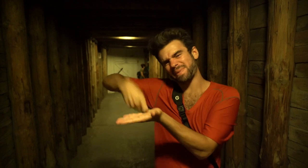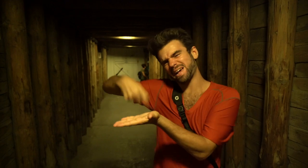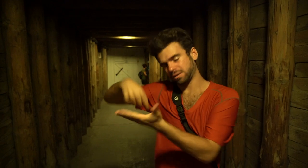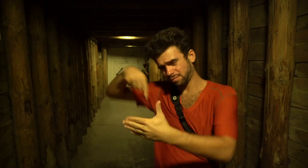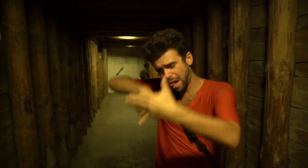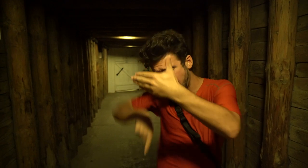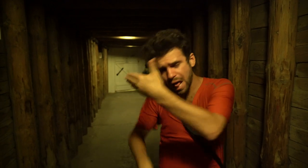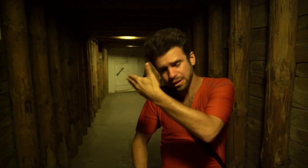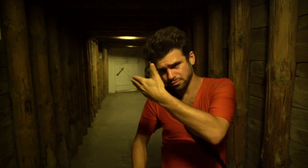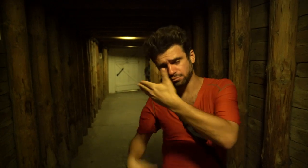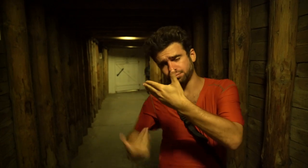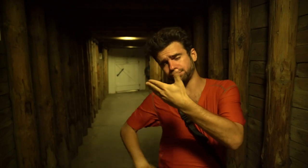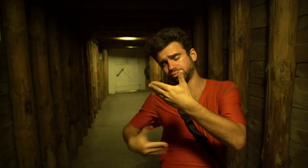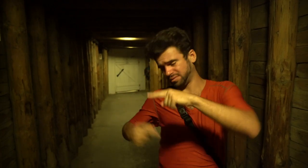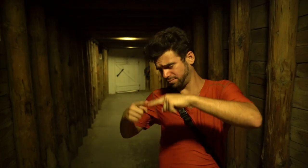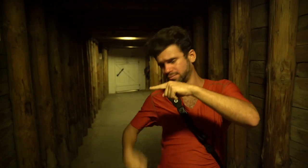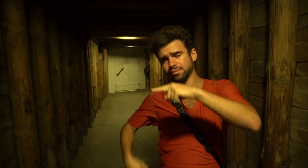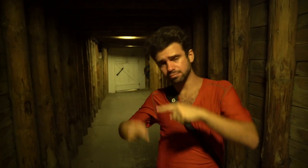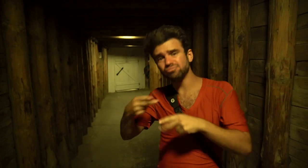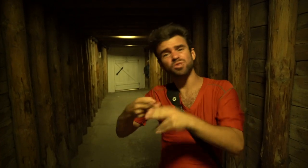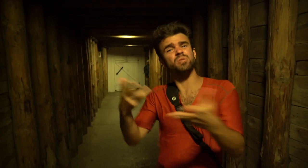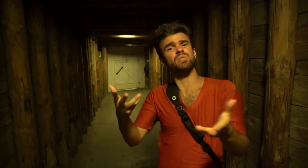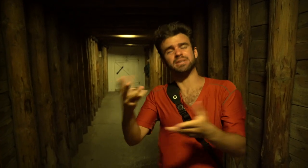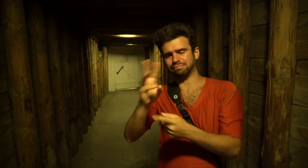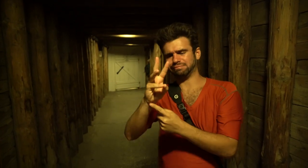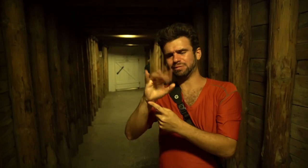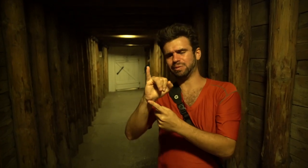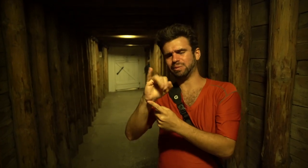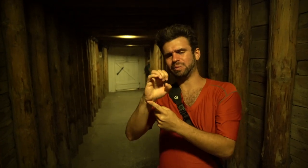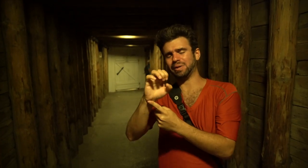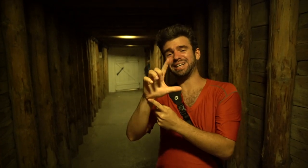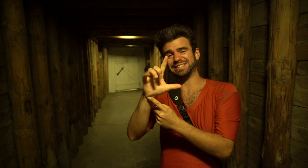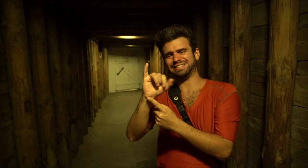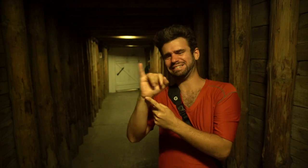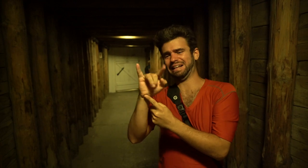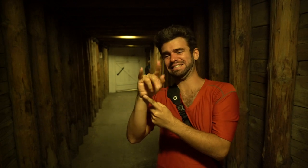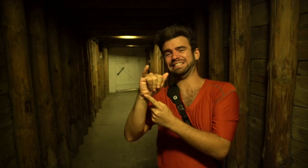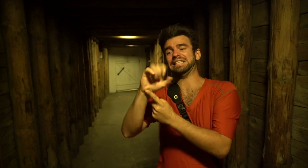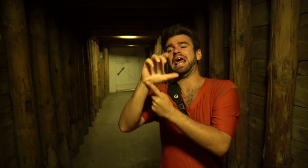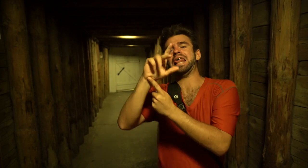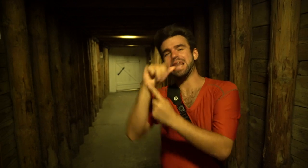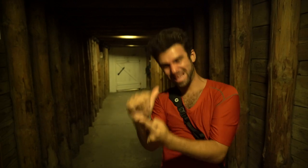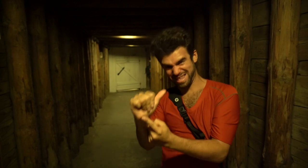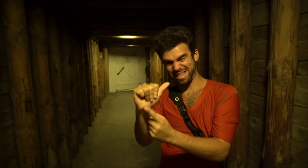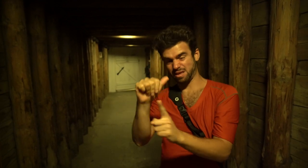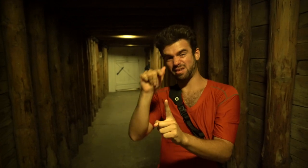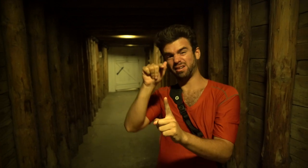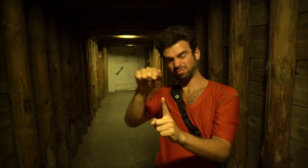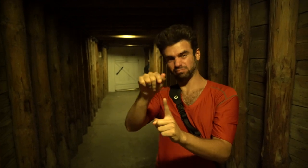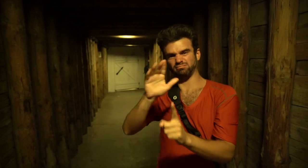It's pretty deep here. It's called "Wieliczka Salt Mine."